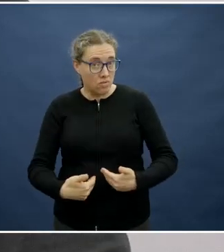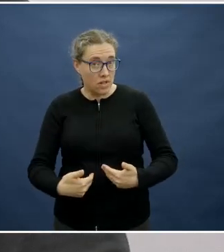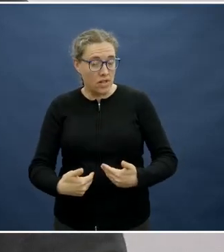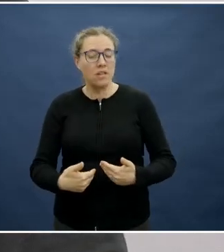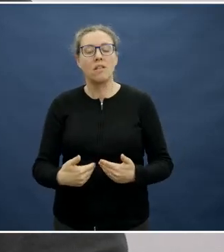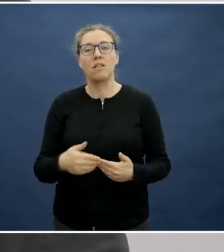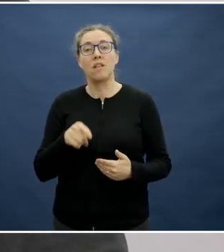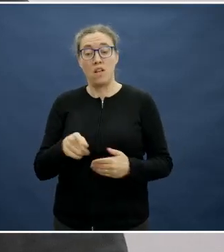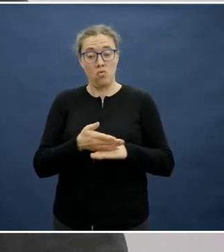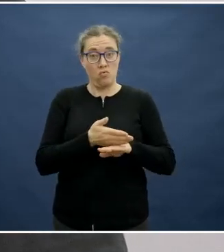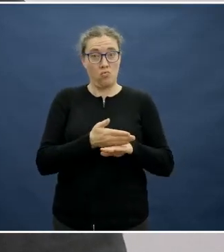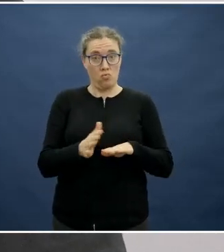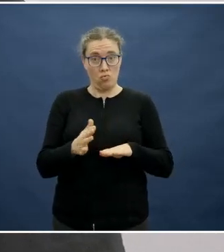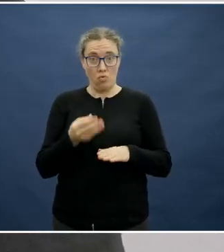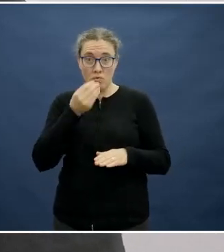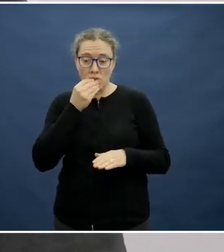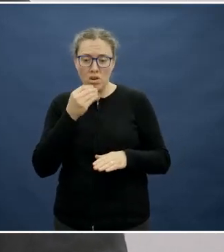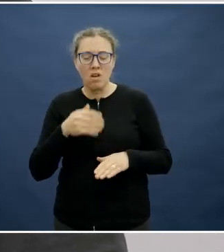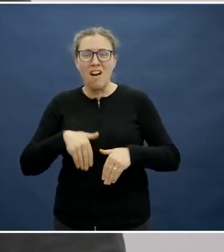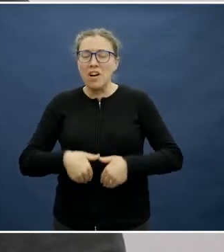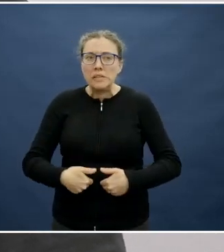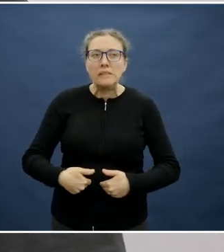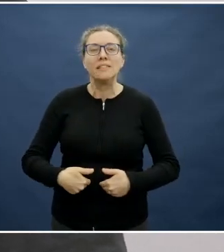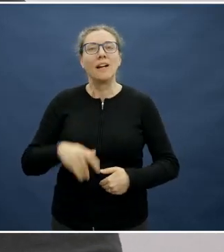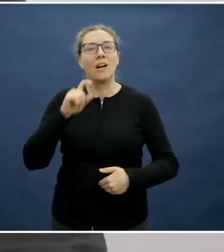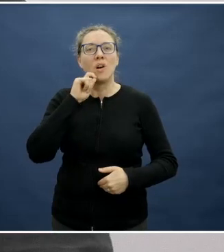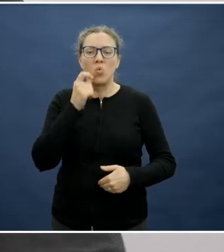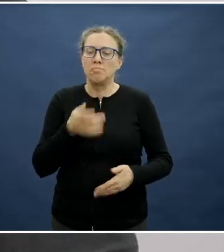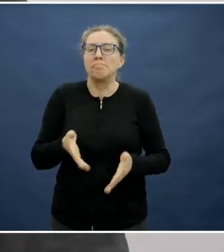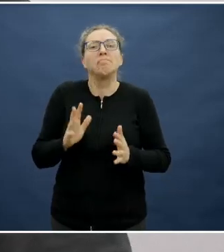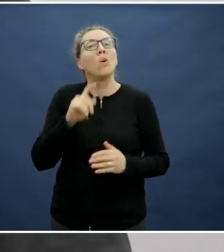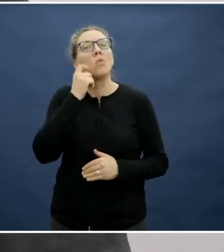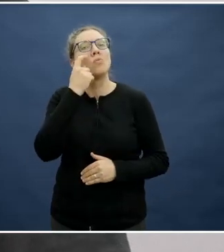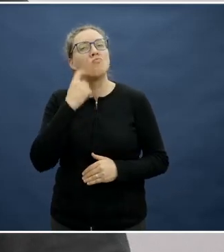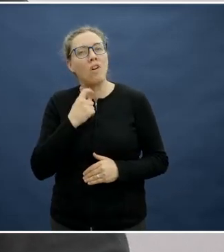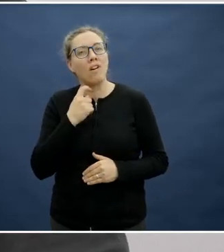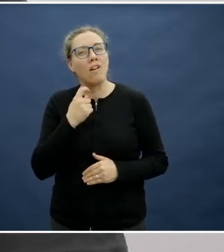they're hungry, they're most likely to try it then and probably have a positive experience as well.